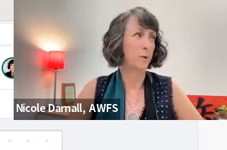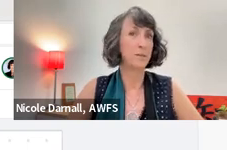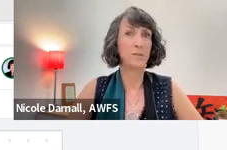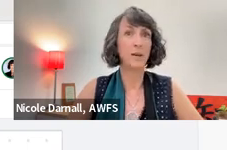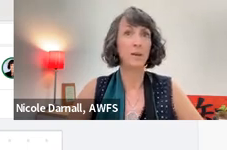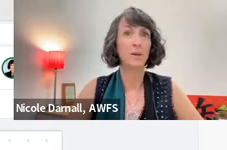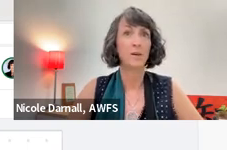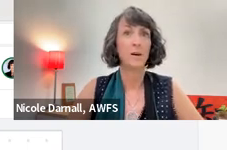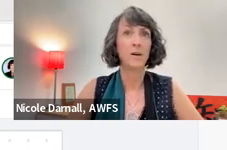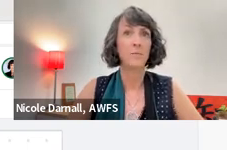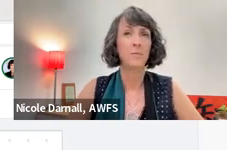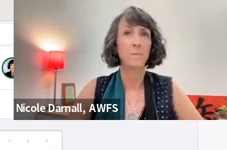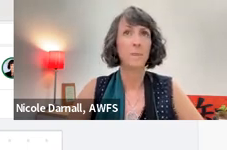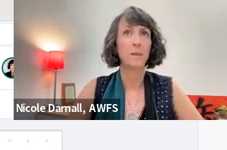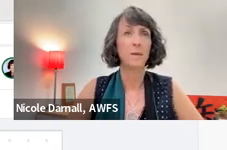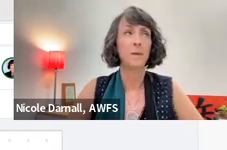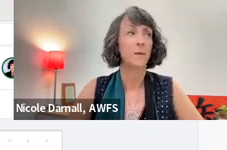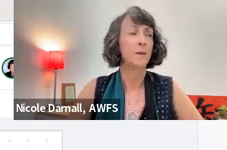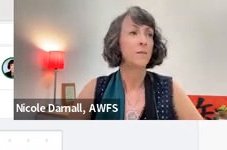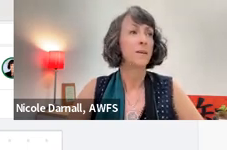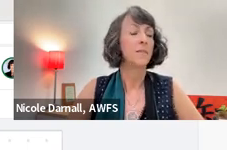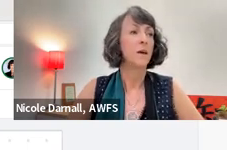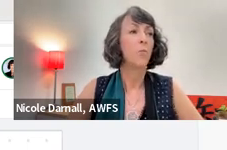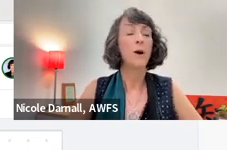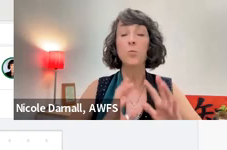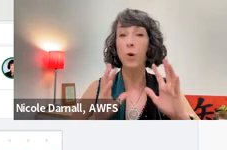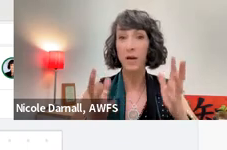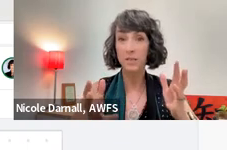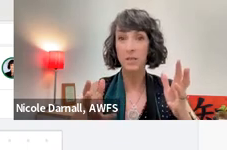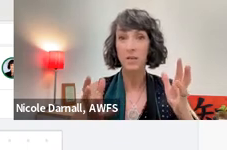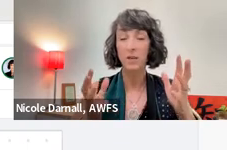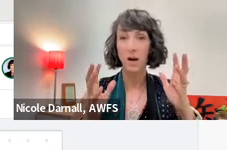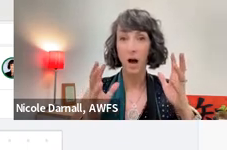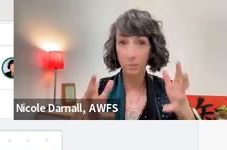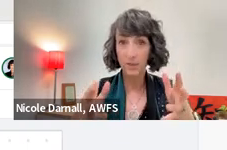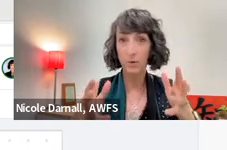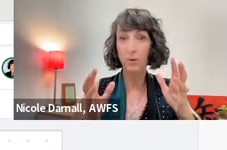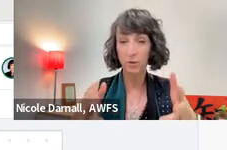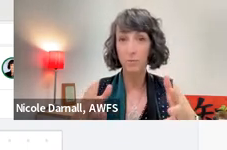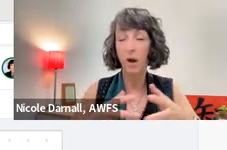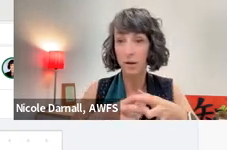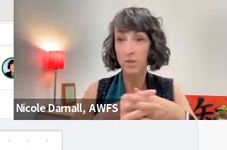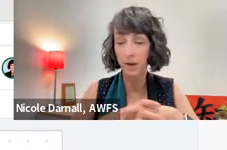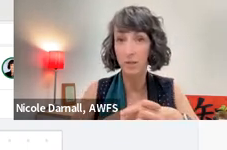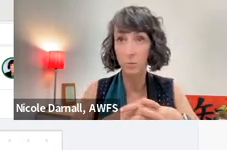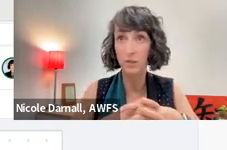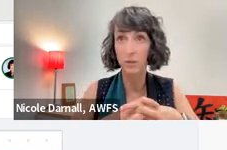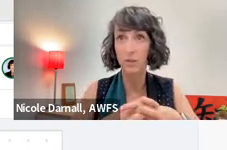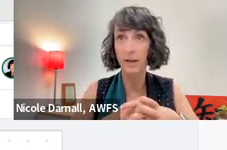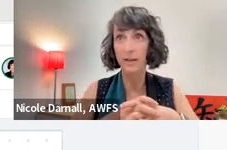what do I want to say - what optimal third-party training would look like,